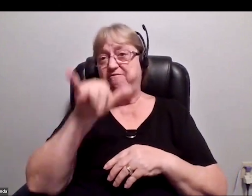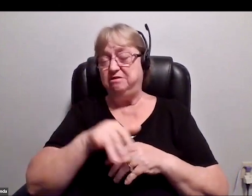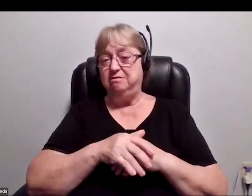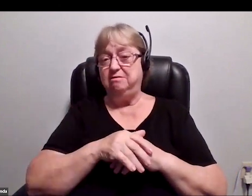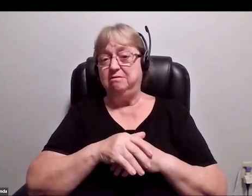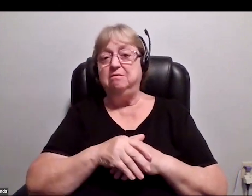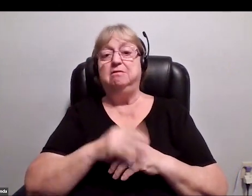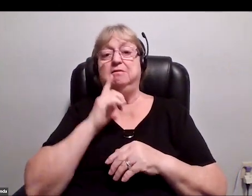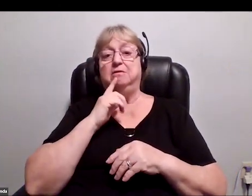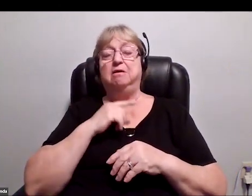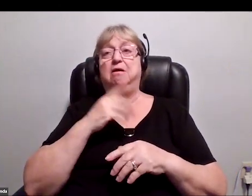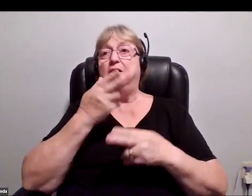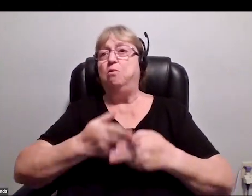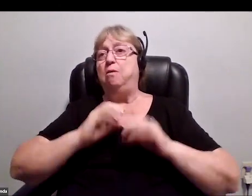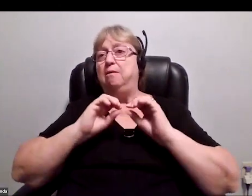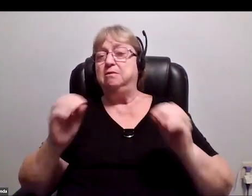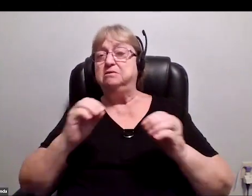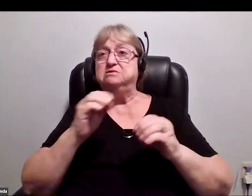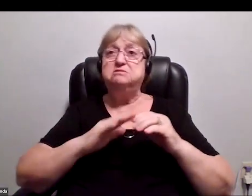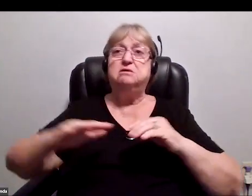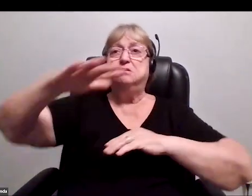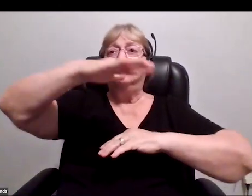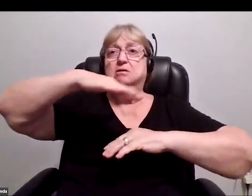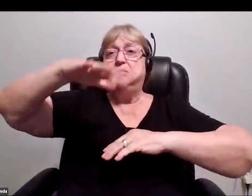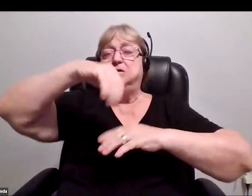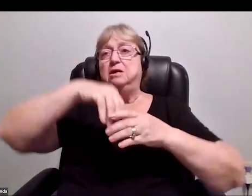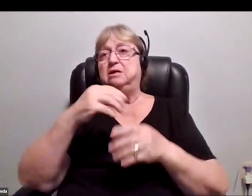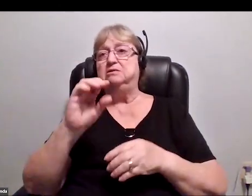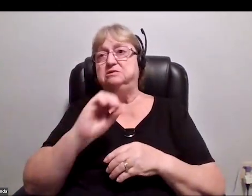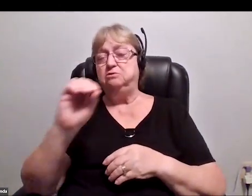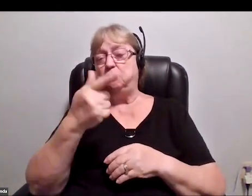Weightless in a bottle In zero gravity